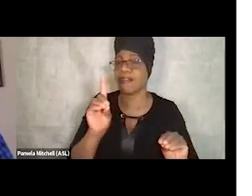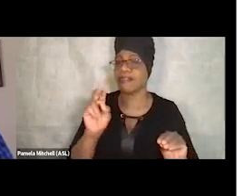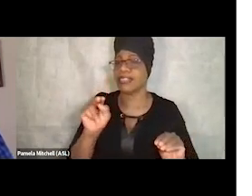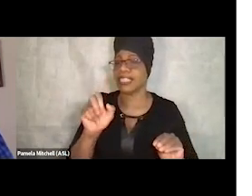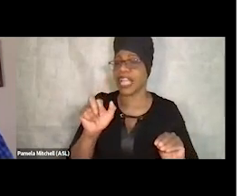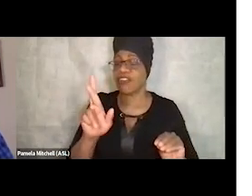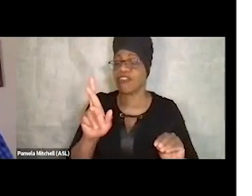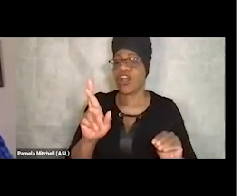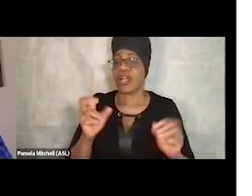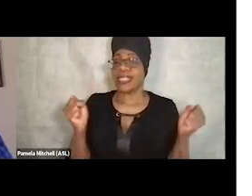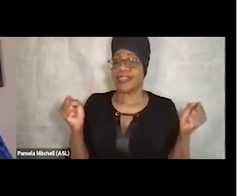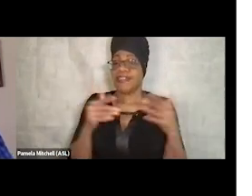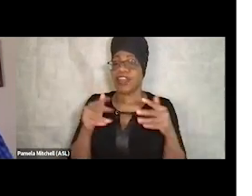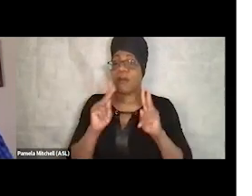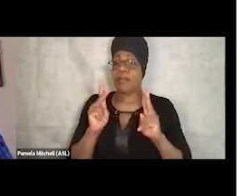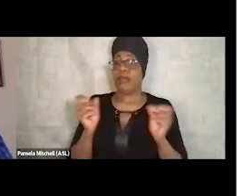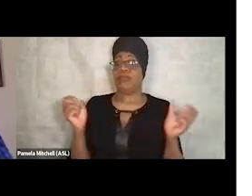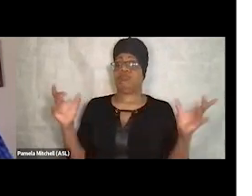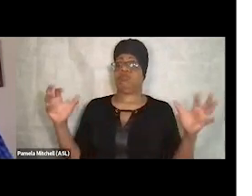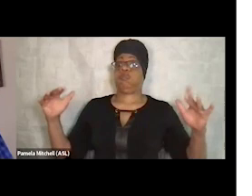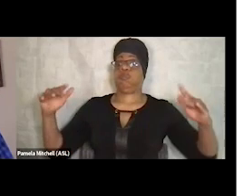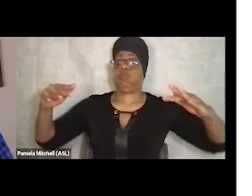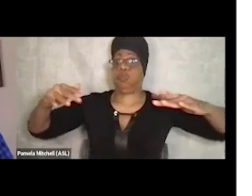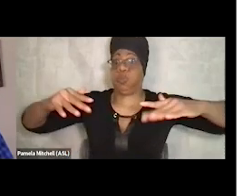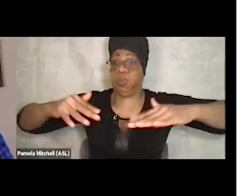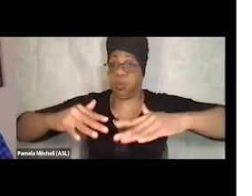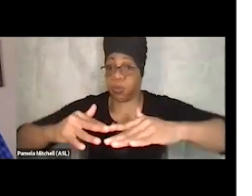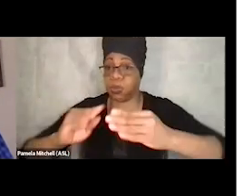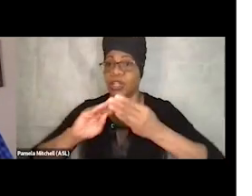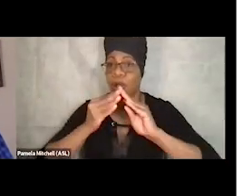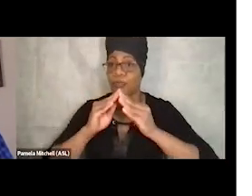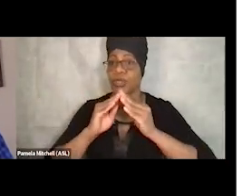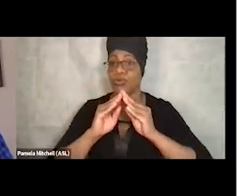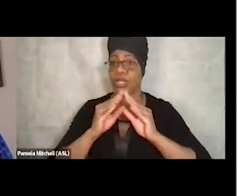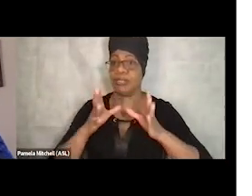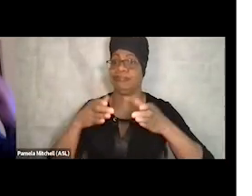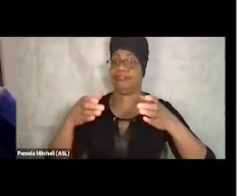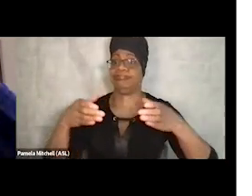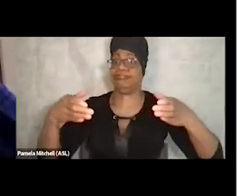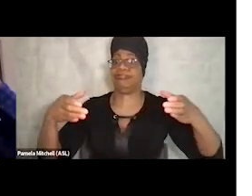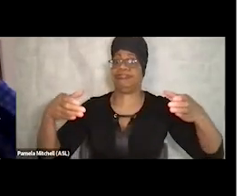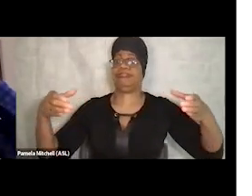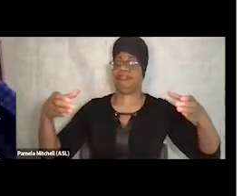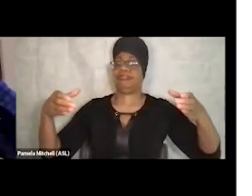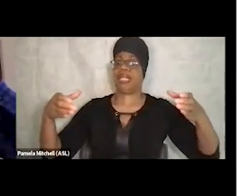you know, overflowing into this community. And, you know, supposedly the complaint is